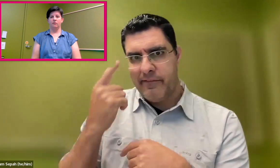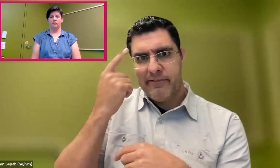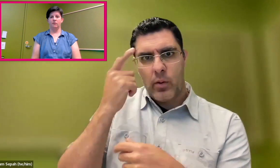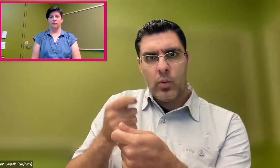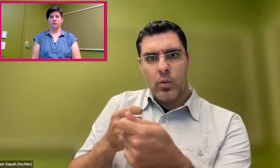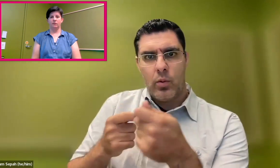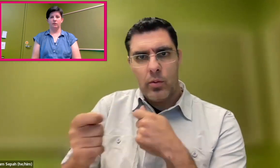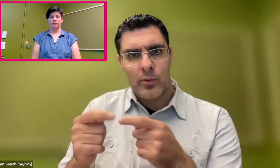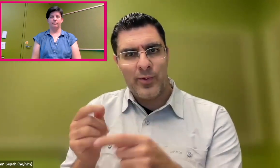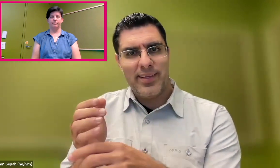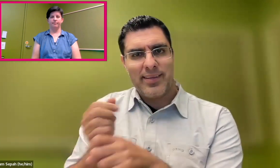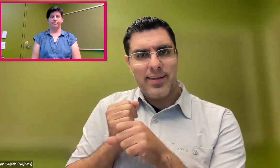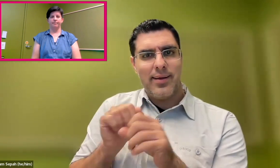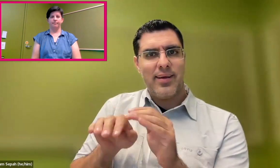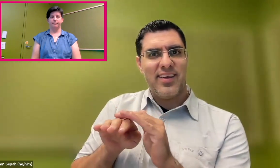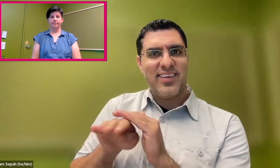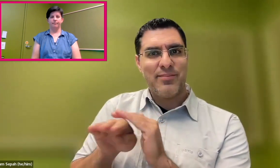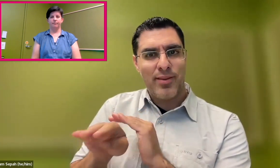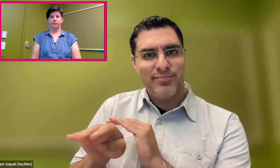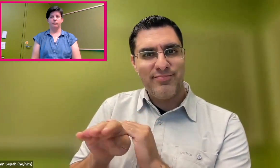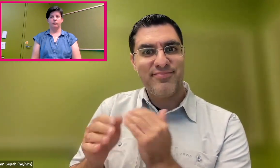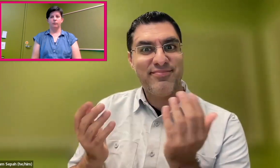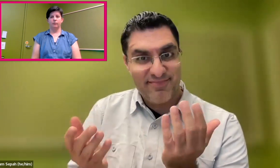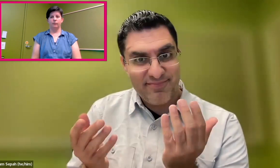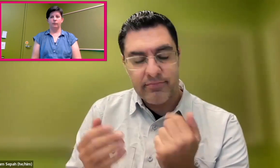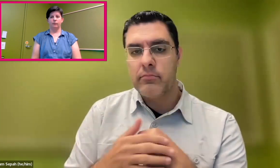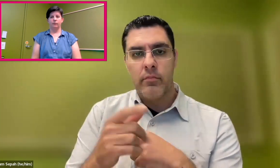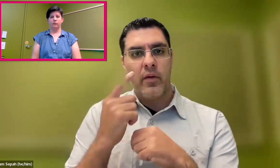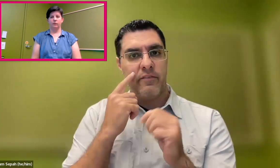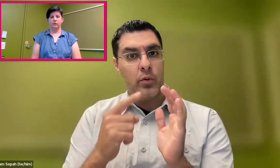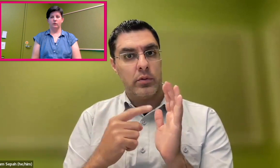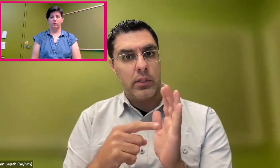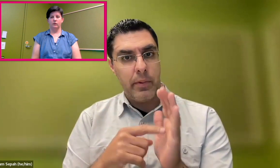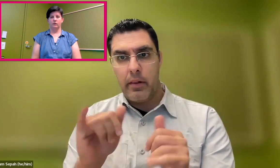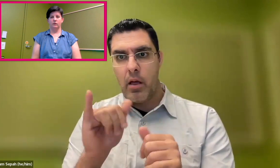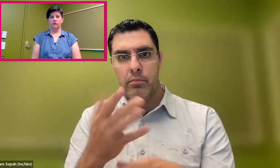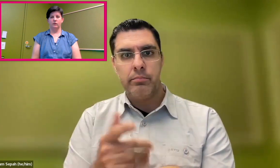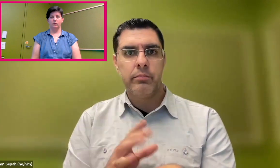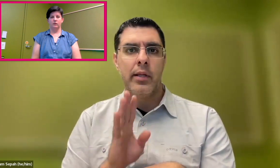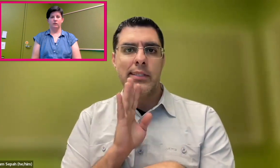to sacrifice some privacy to be able to get accessibility, and that's just how it is.